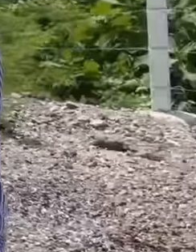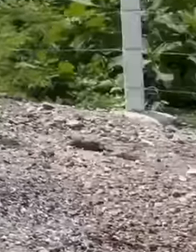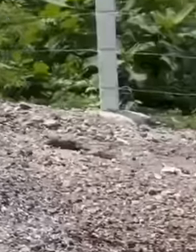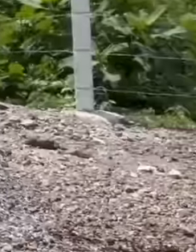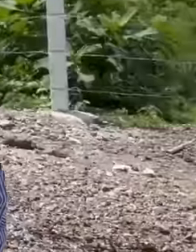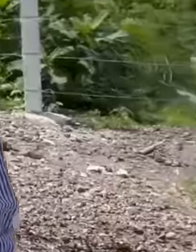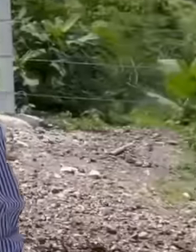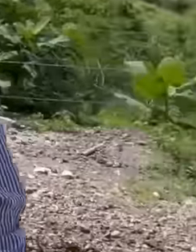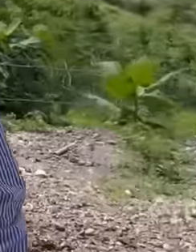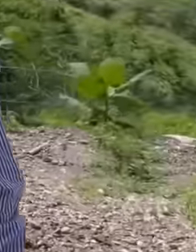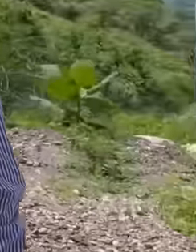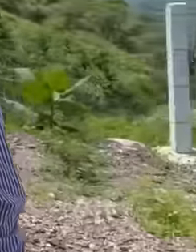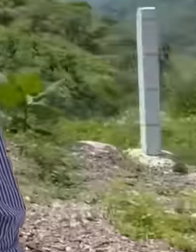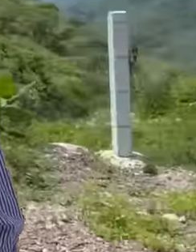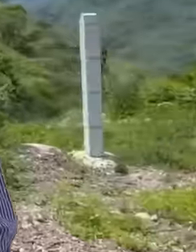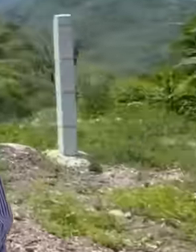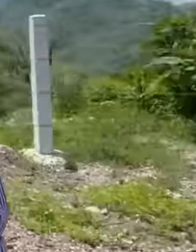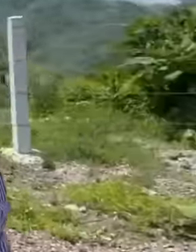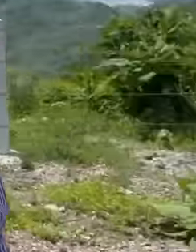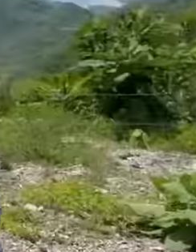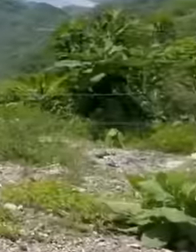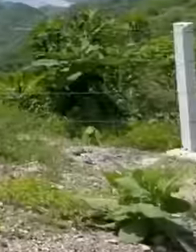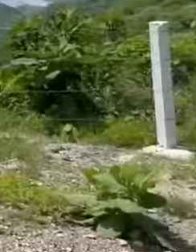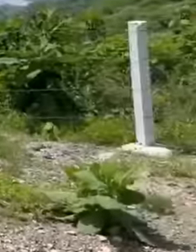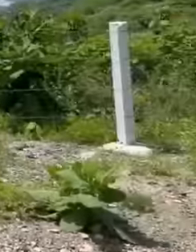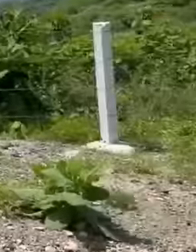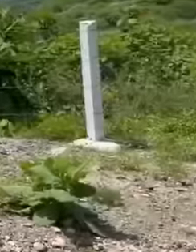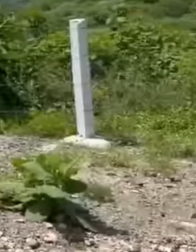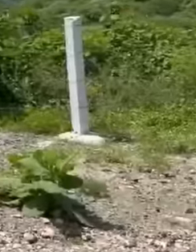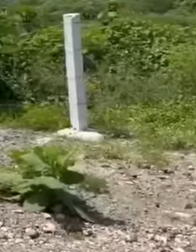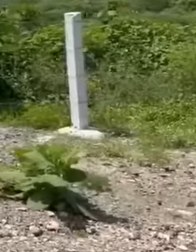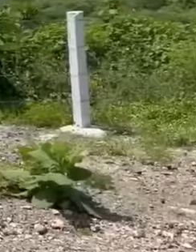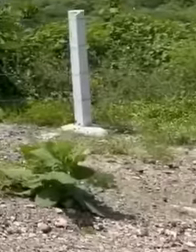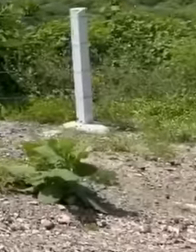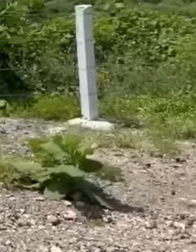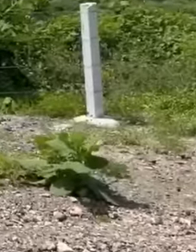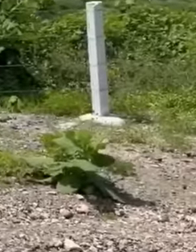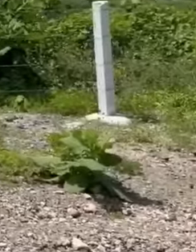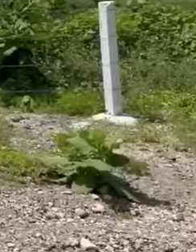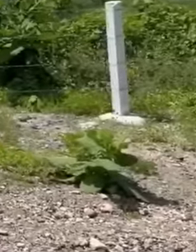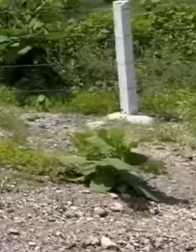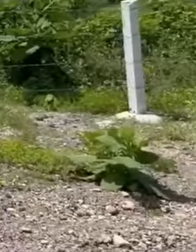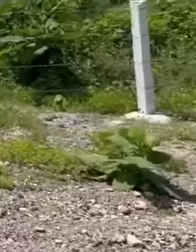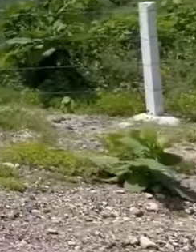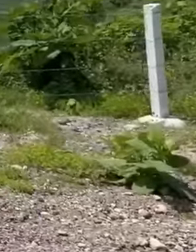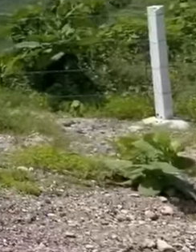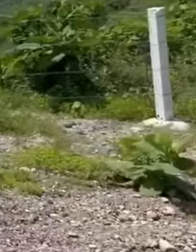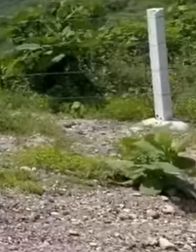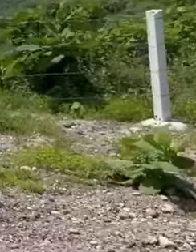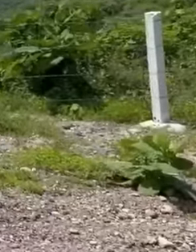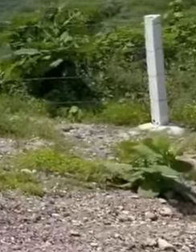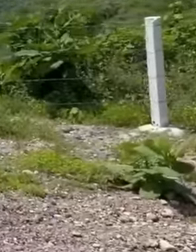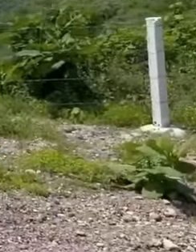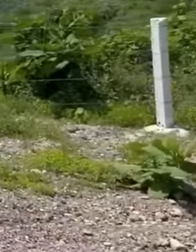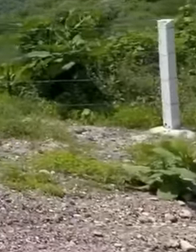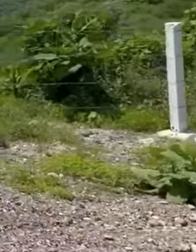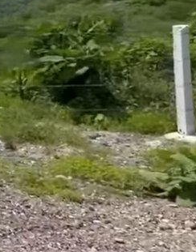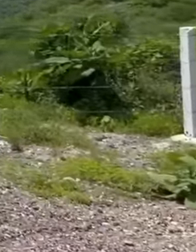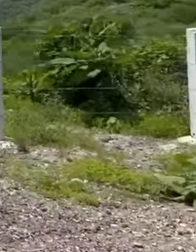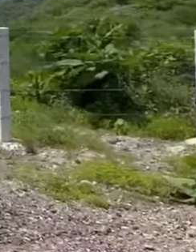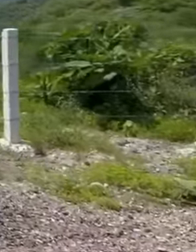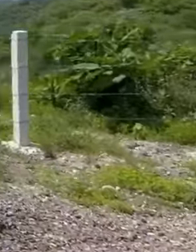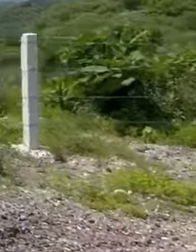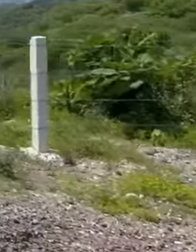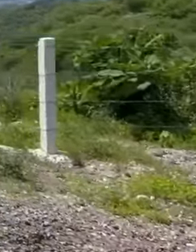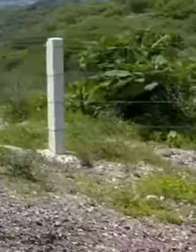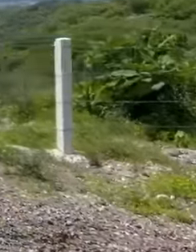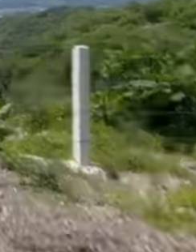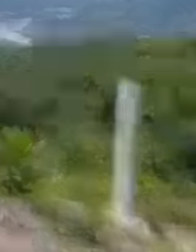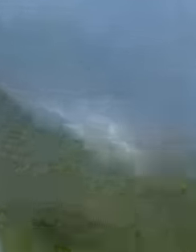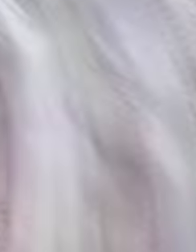national territory, fulfilling commitments that the President and President Claudia Shena